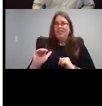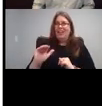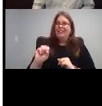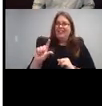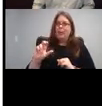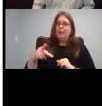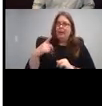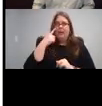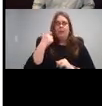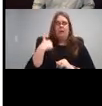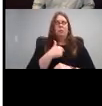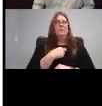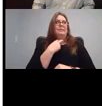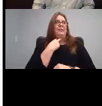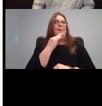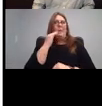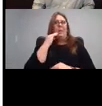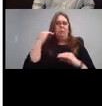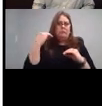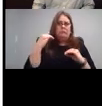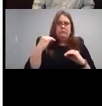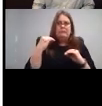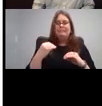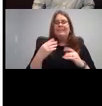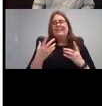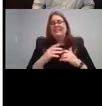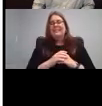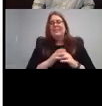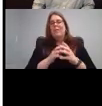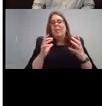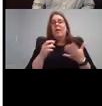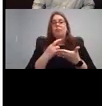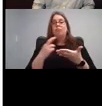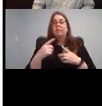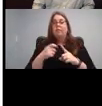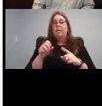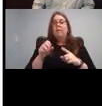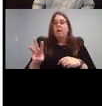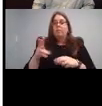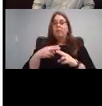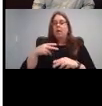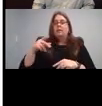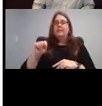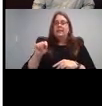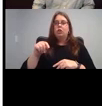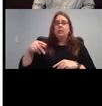So this one, a lot of these resources come from a website called Teachers Pay Teachers, some of you may be aware of